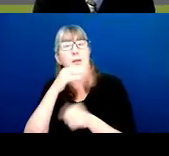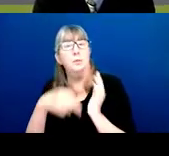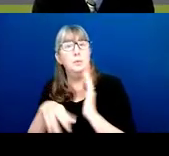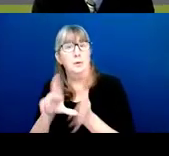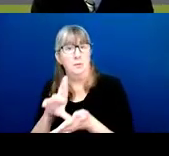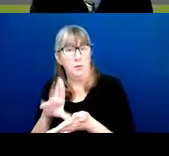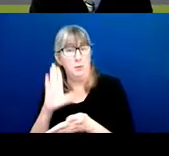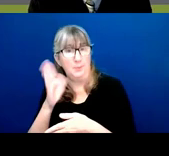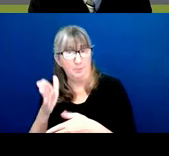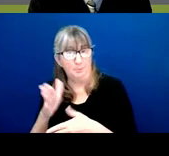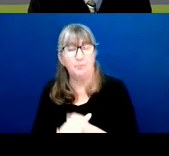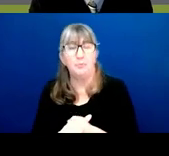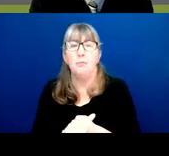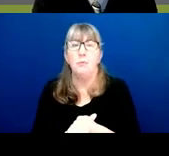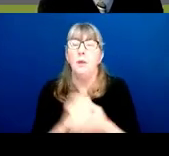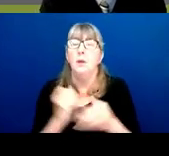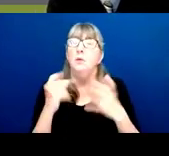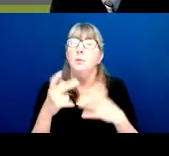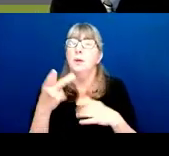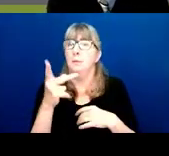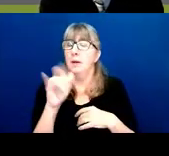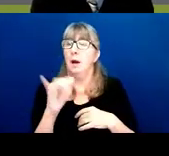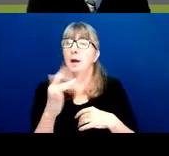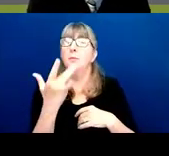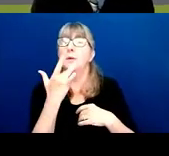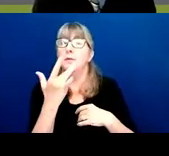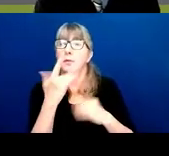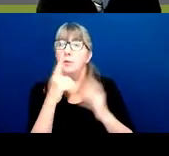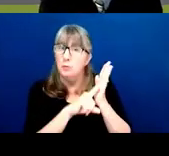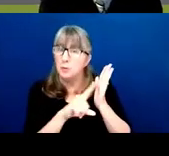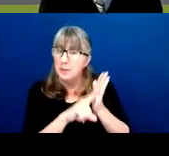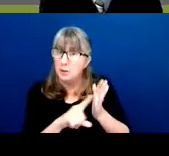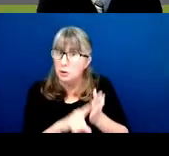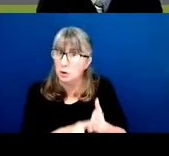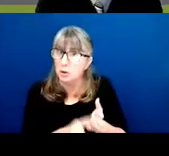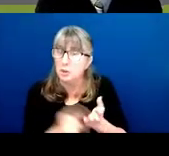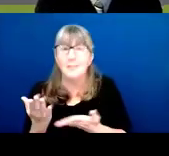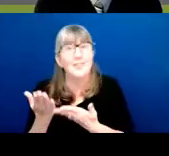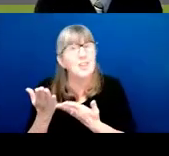So many PIs certainly prefer to research this and make a suggestion,